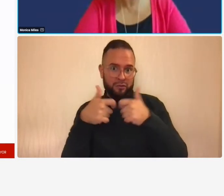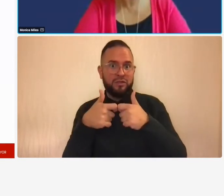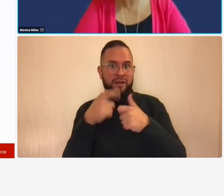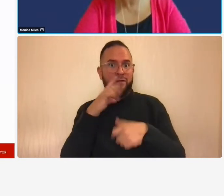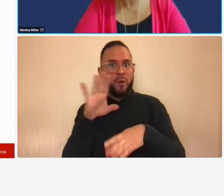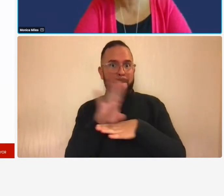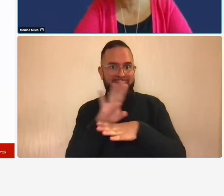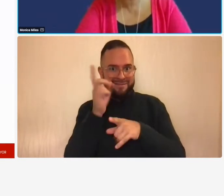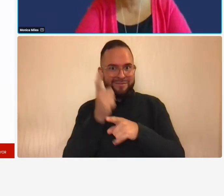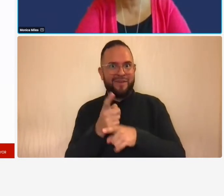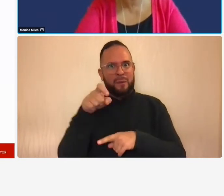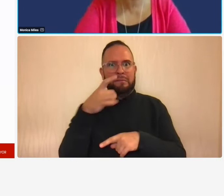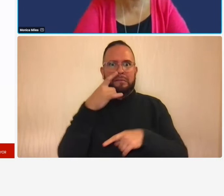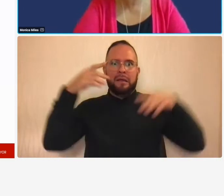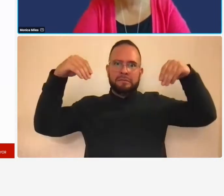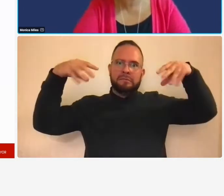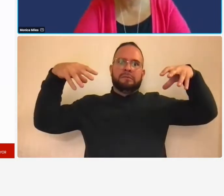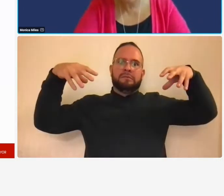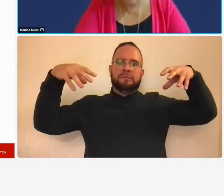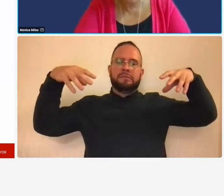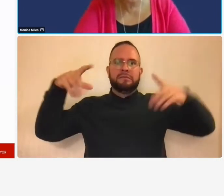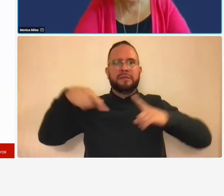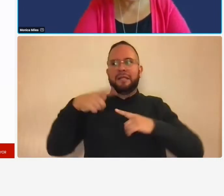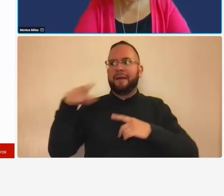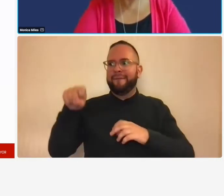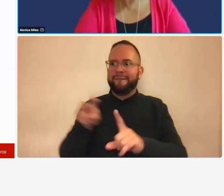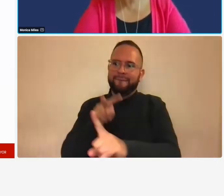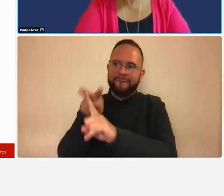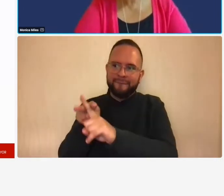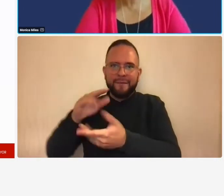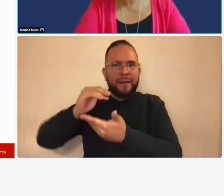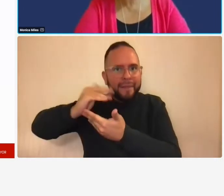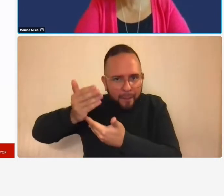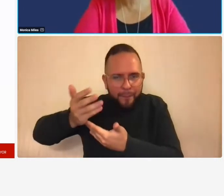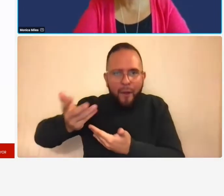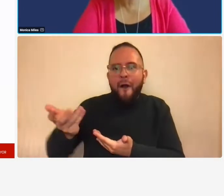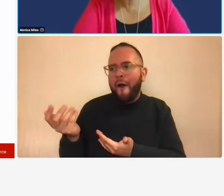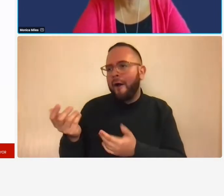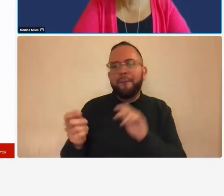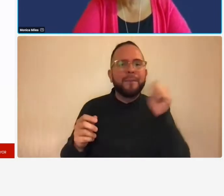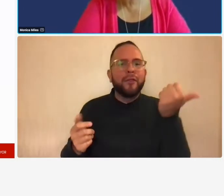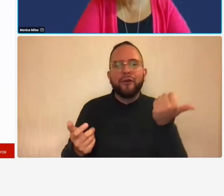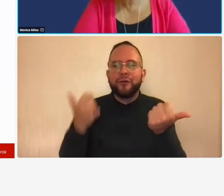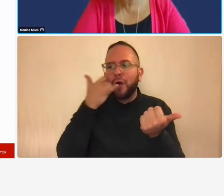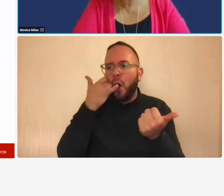on and so they'll be able to plug in their laptops and the other devices so elect electricity and